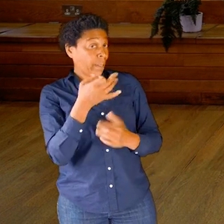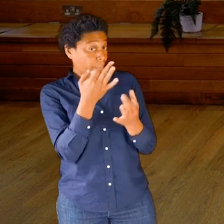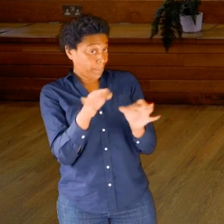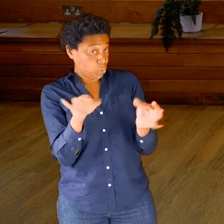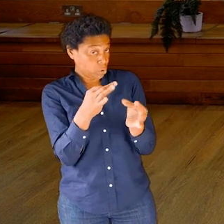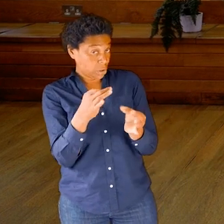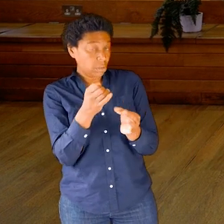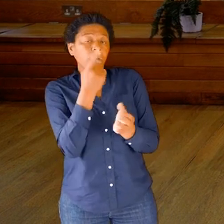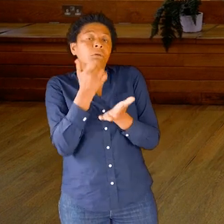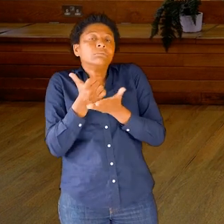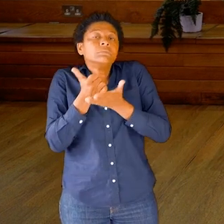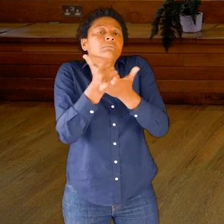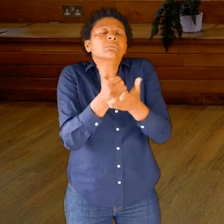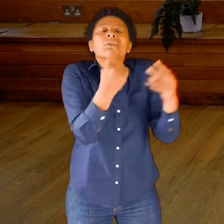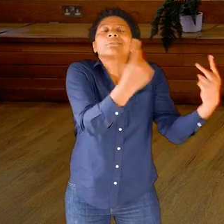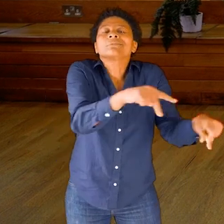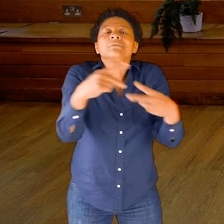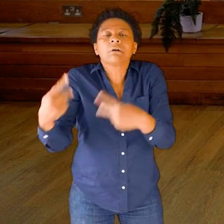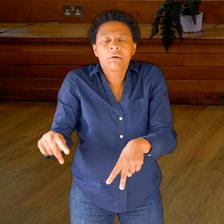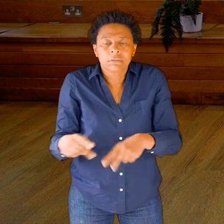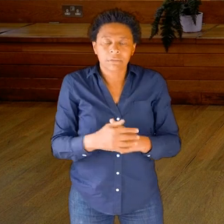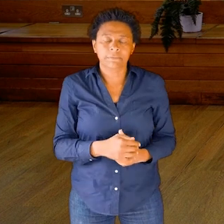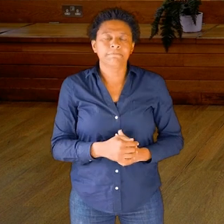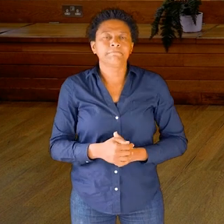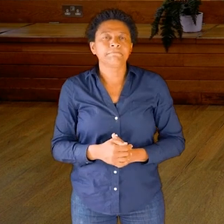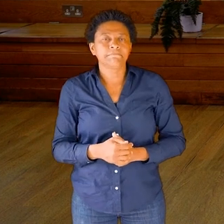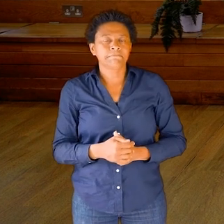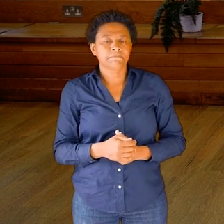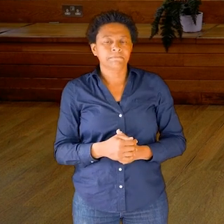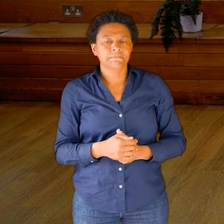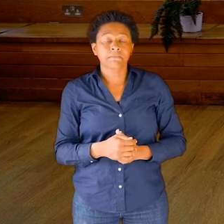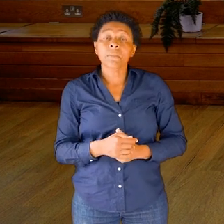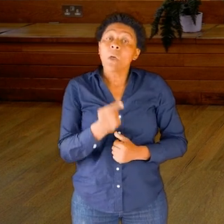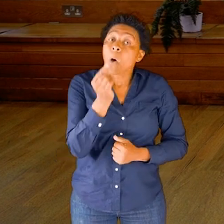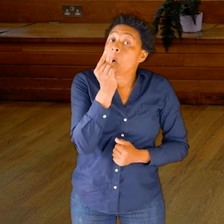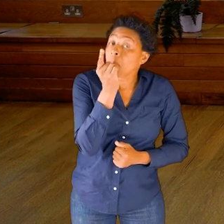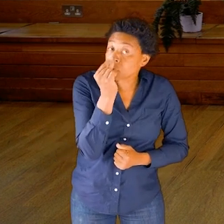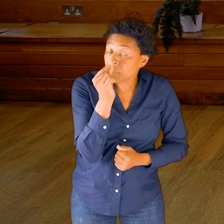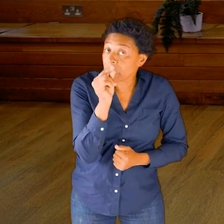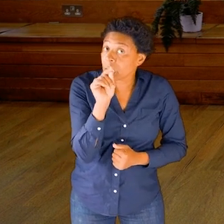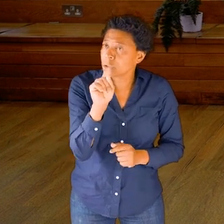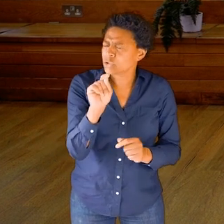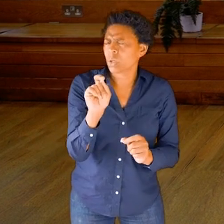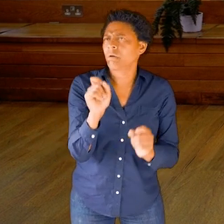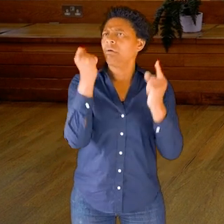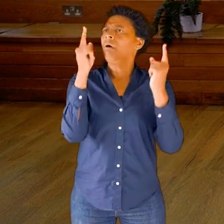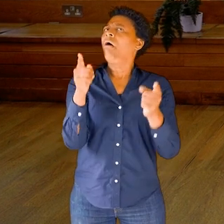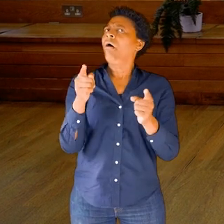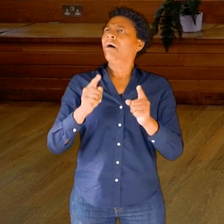music support your fluid dancing, and perhaps might bring out some